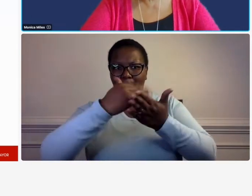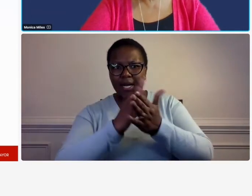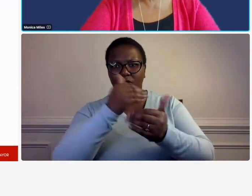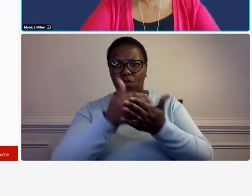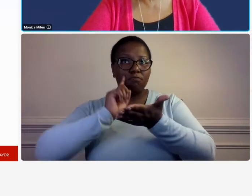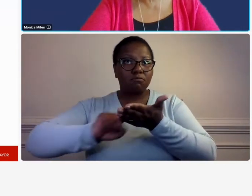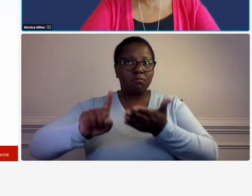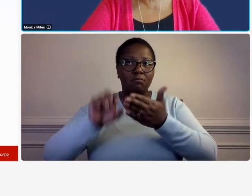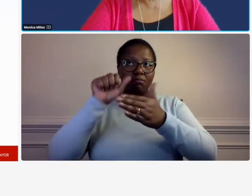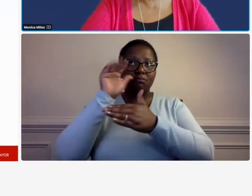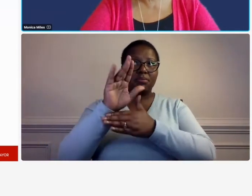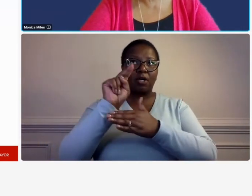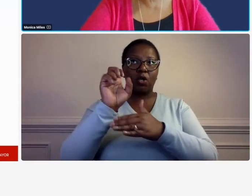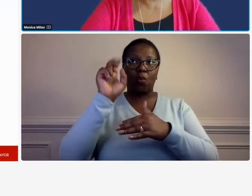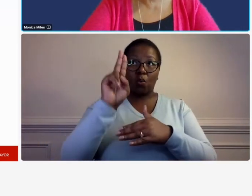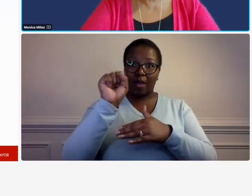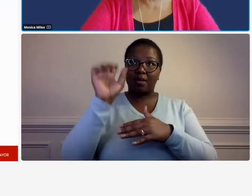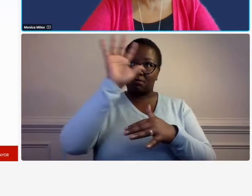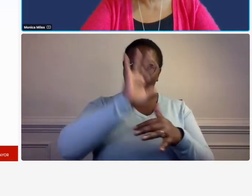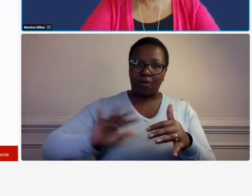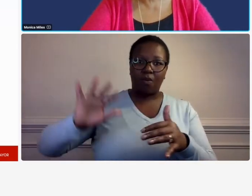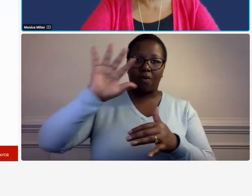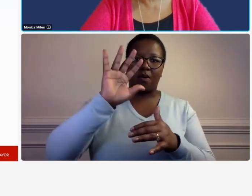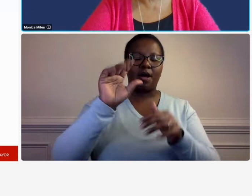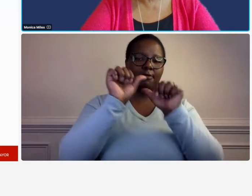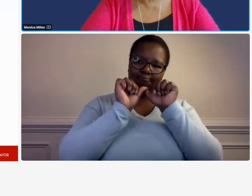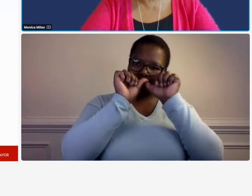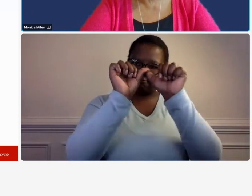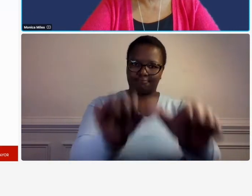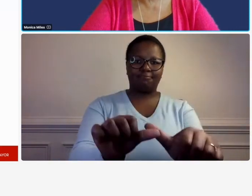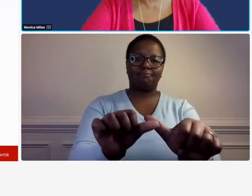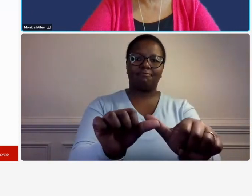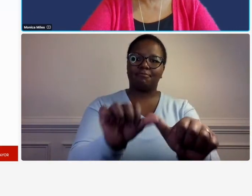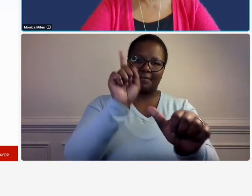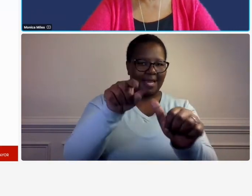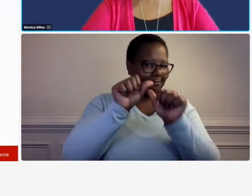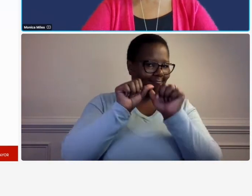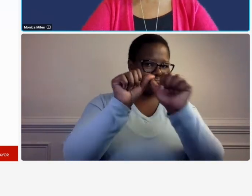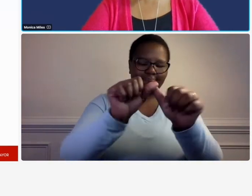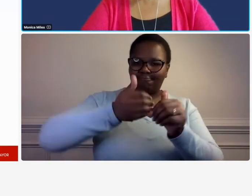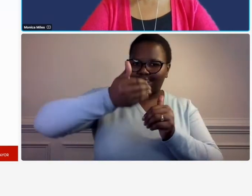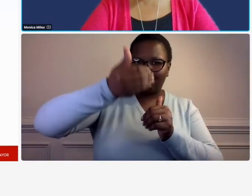you are locked in and you you cannot you have to be audited from that point forward so um